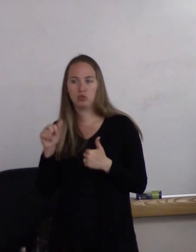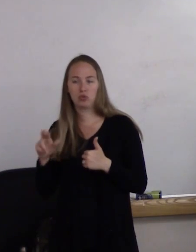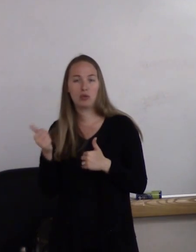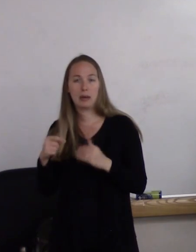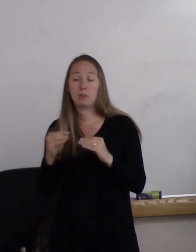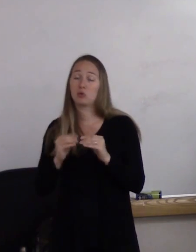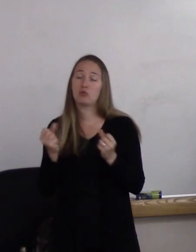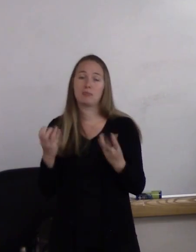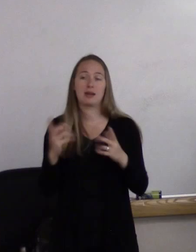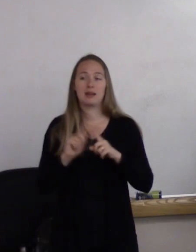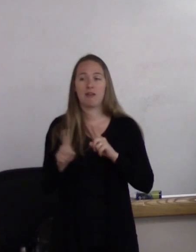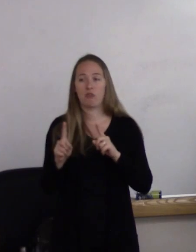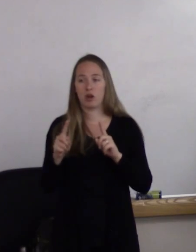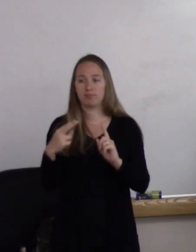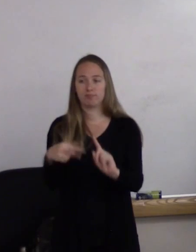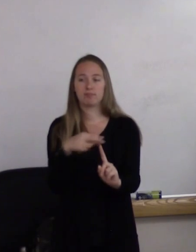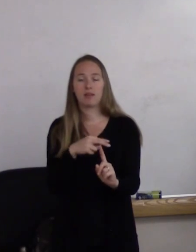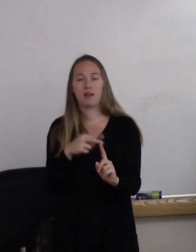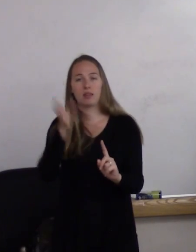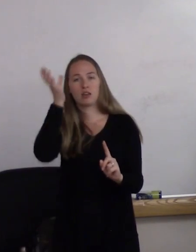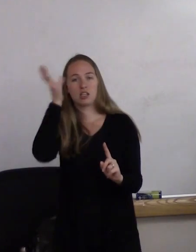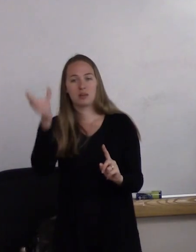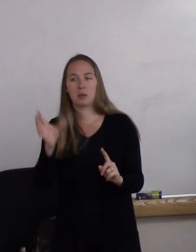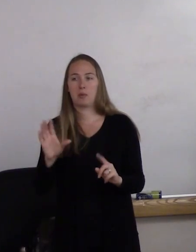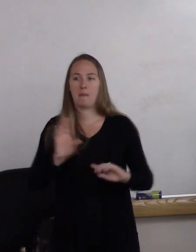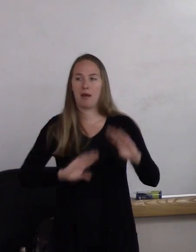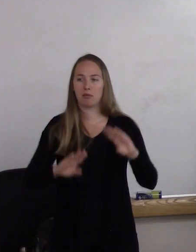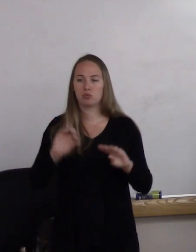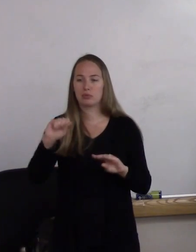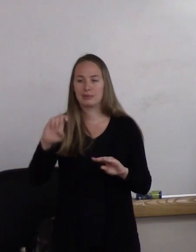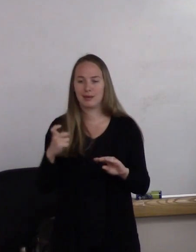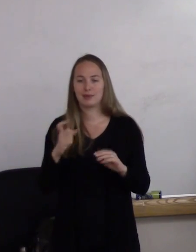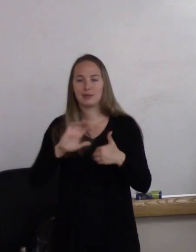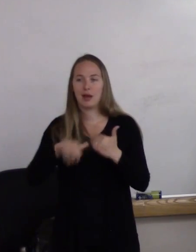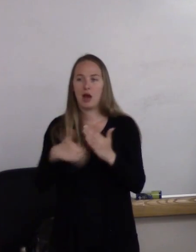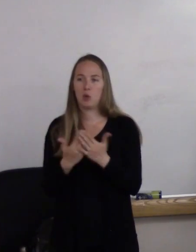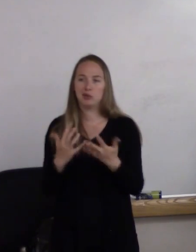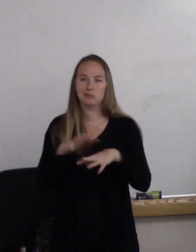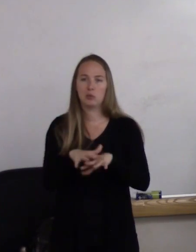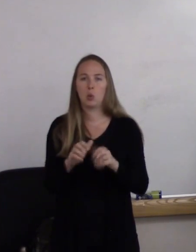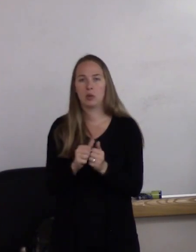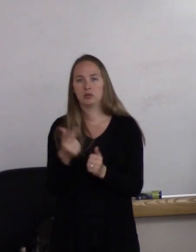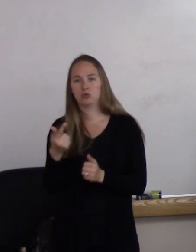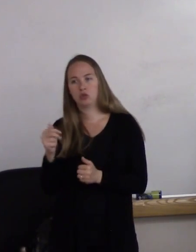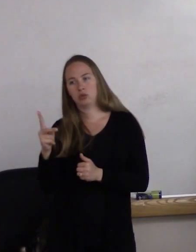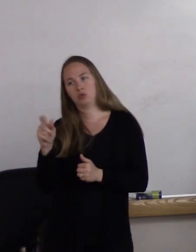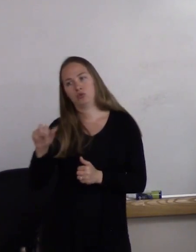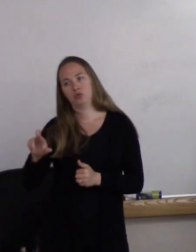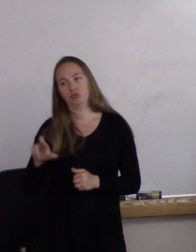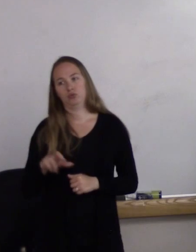of this concept of biological sex and how it intersects with gender.